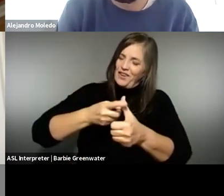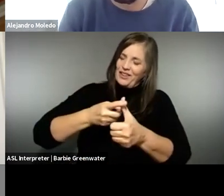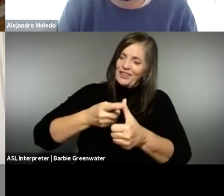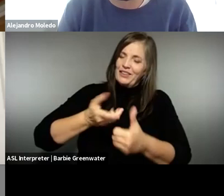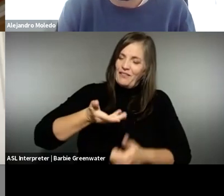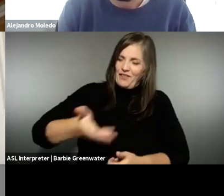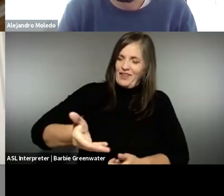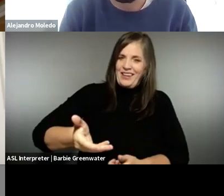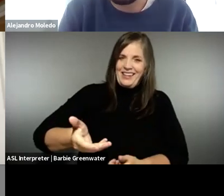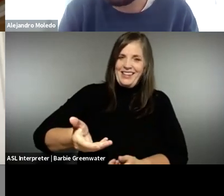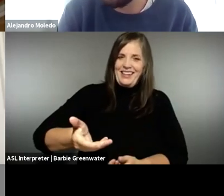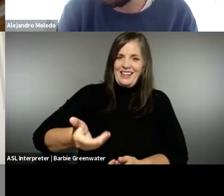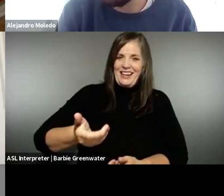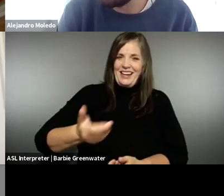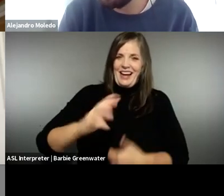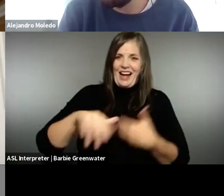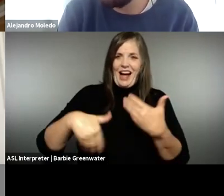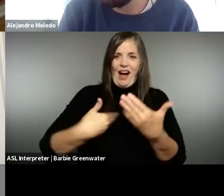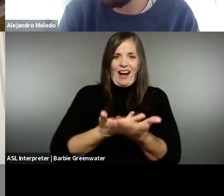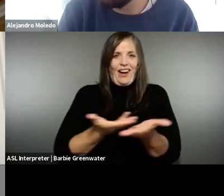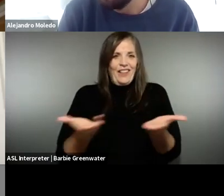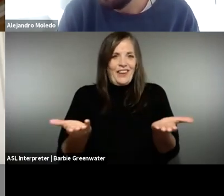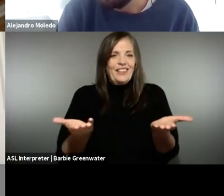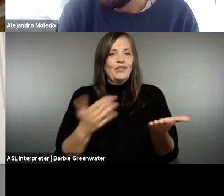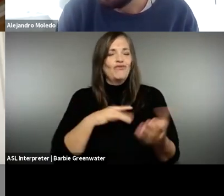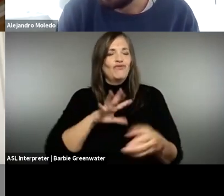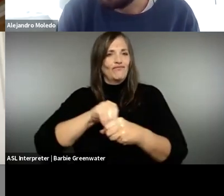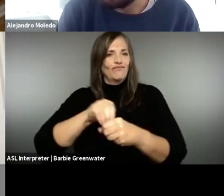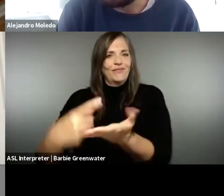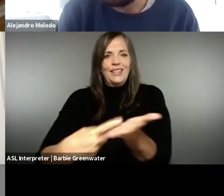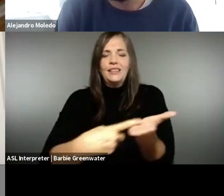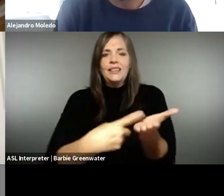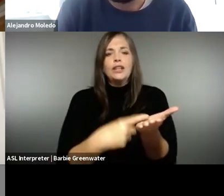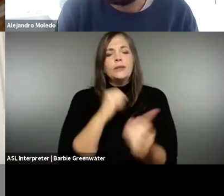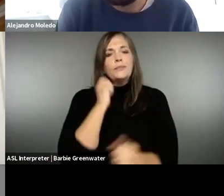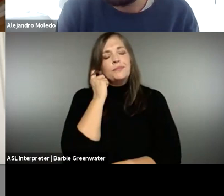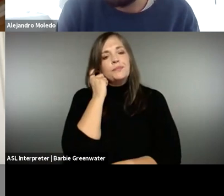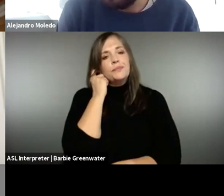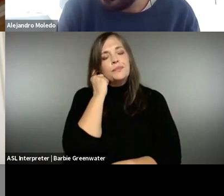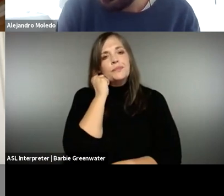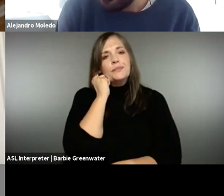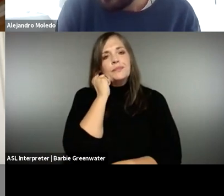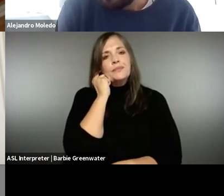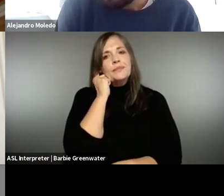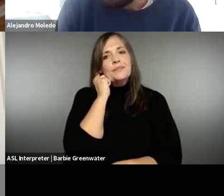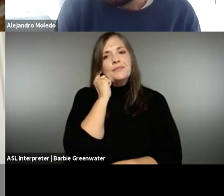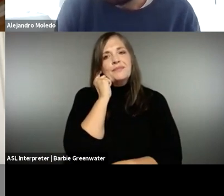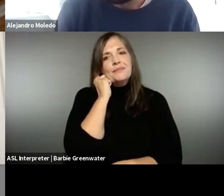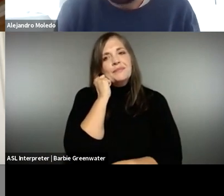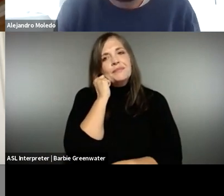between the counties? ALEJANDRO del RIO: Thank you